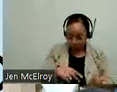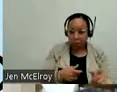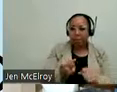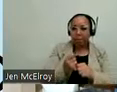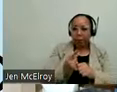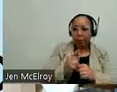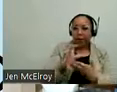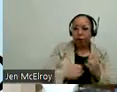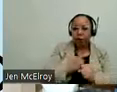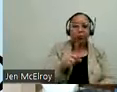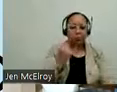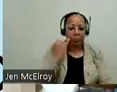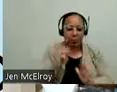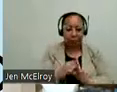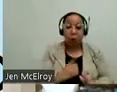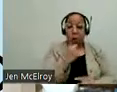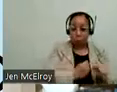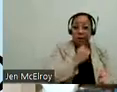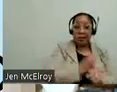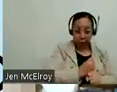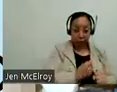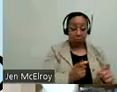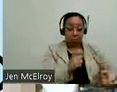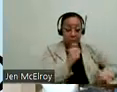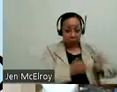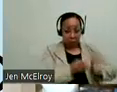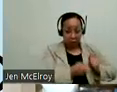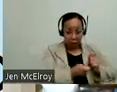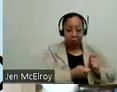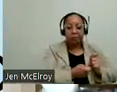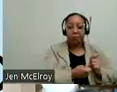modification. And then you can apply again the following year. So if